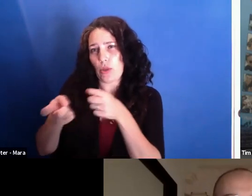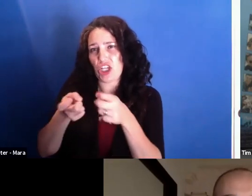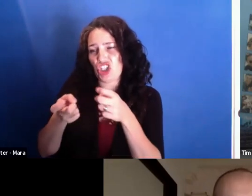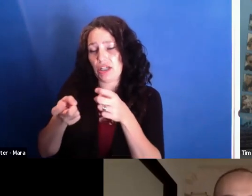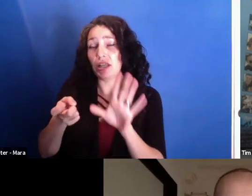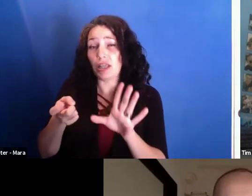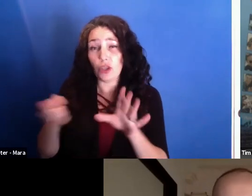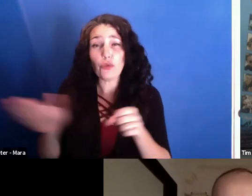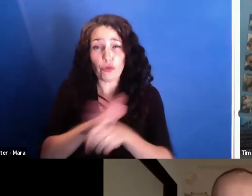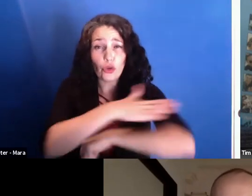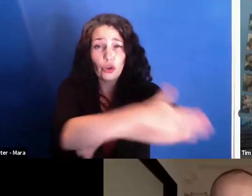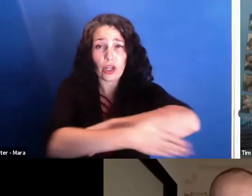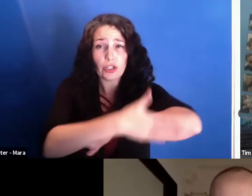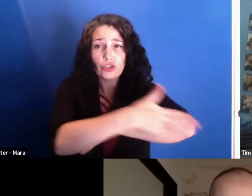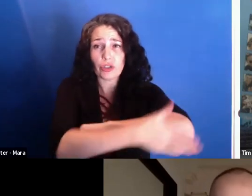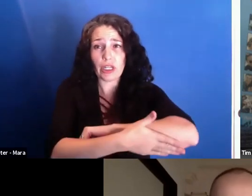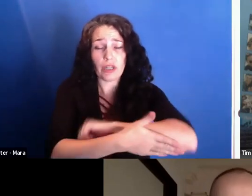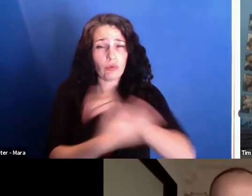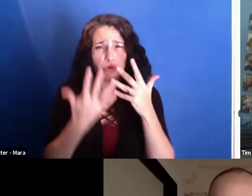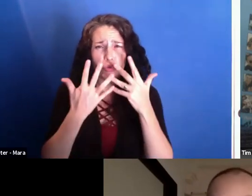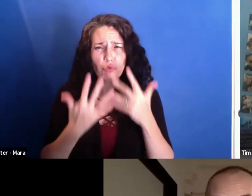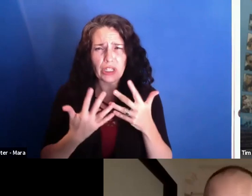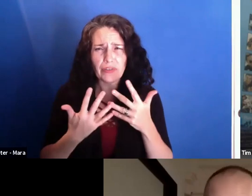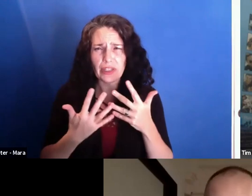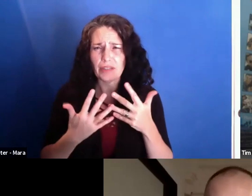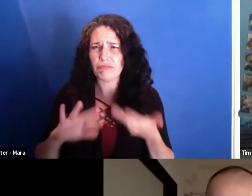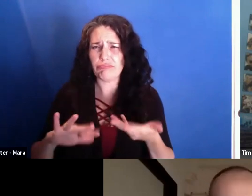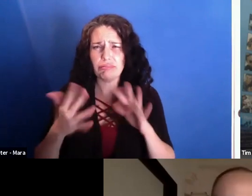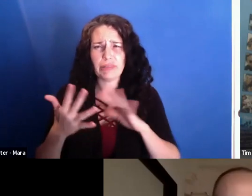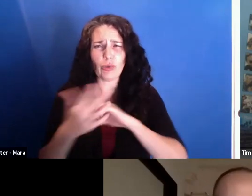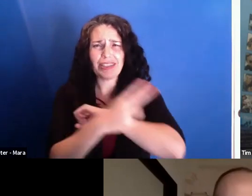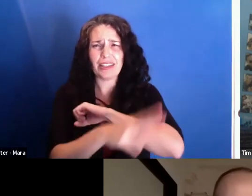It was really that national tragedy since the revolution, the biggest national tragedy.